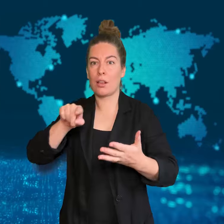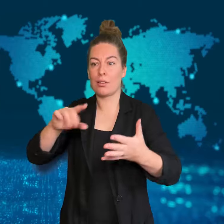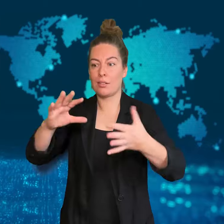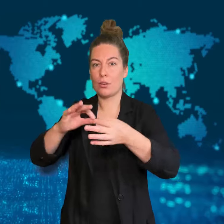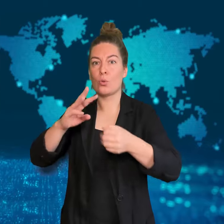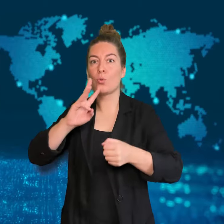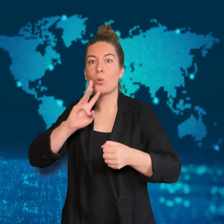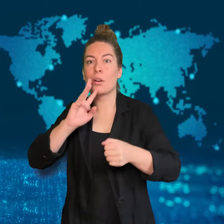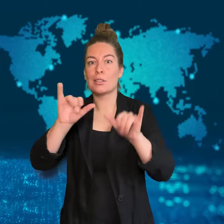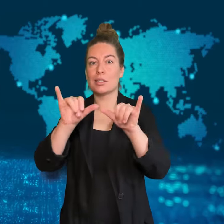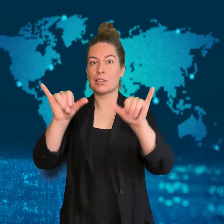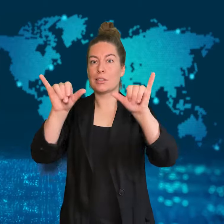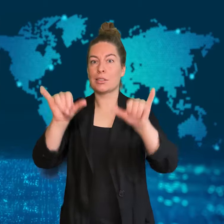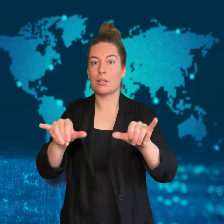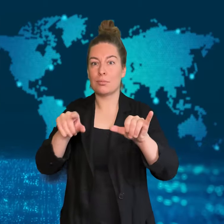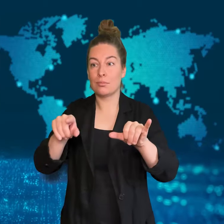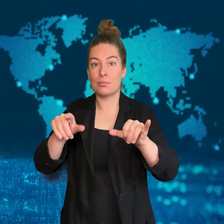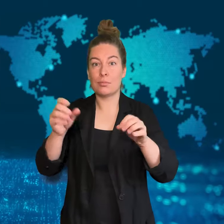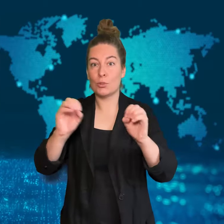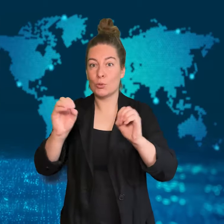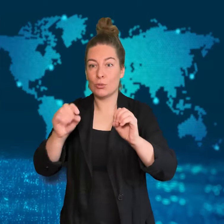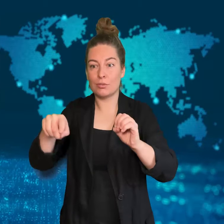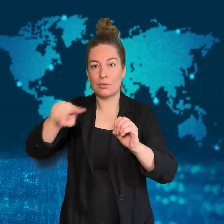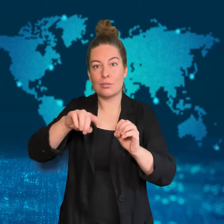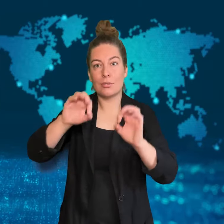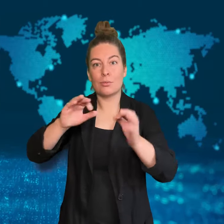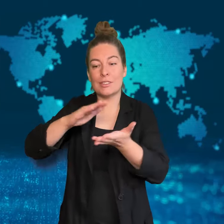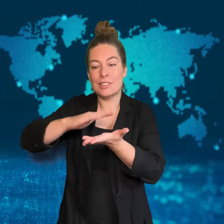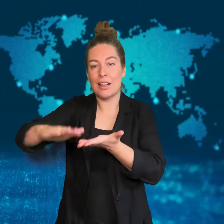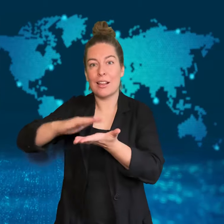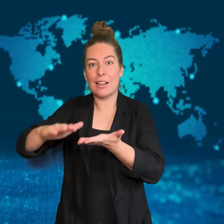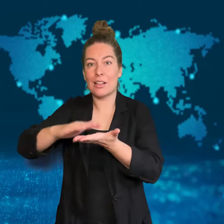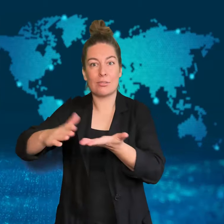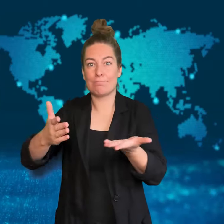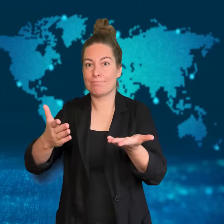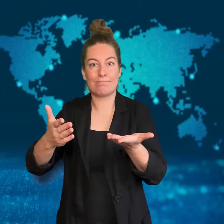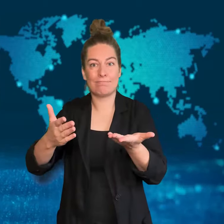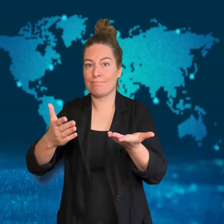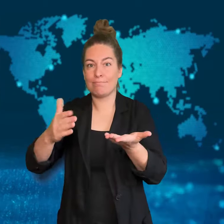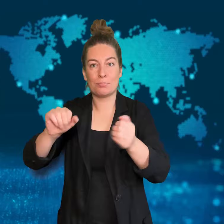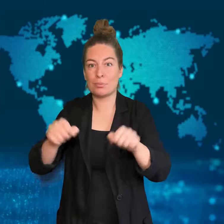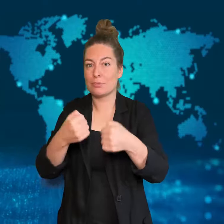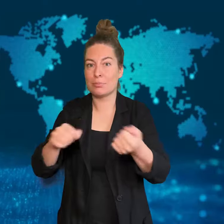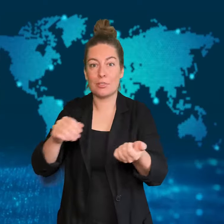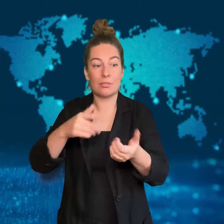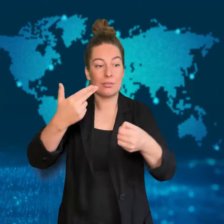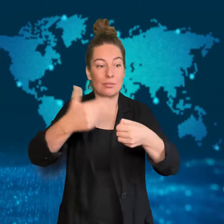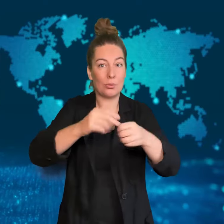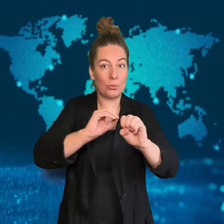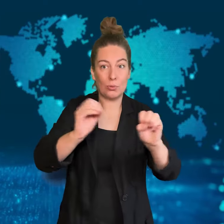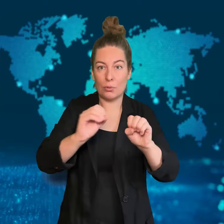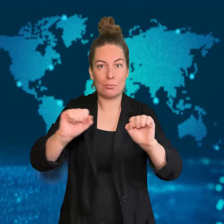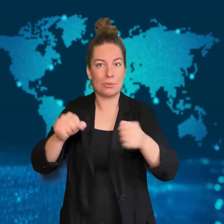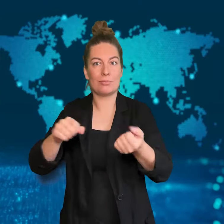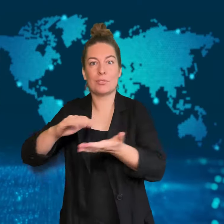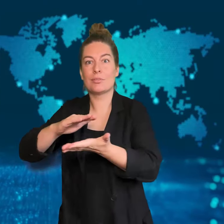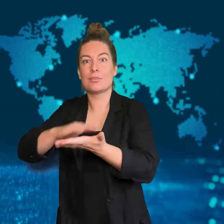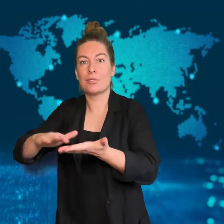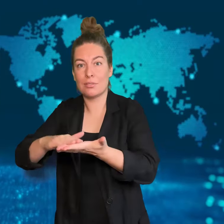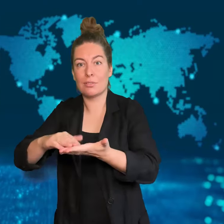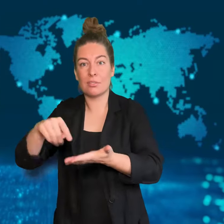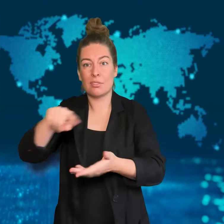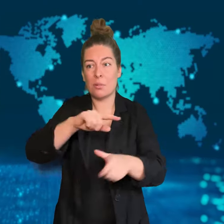Because of the fuel shortage, the water system is no longer providing clean water.